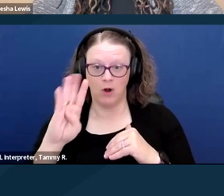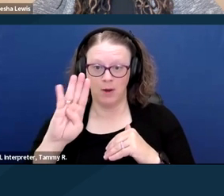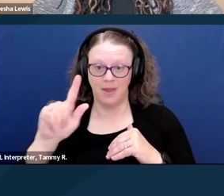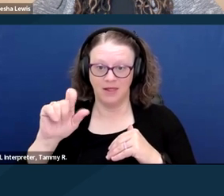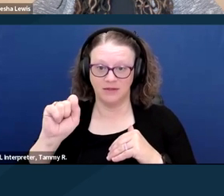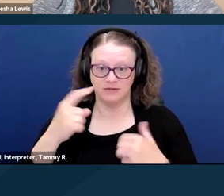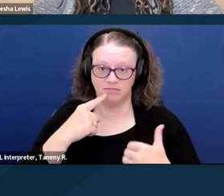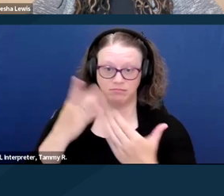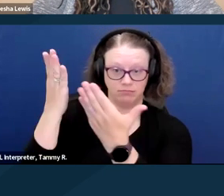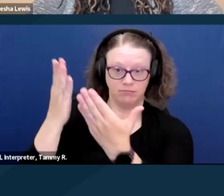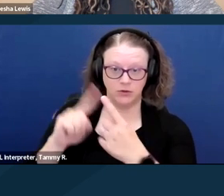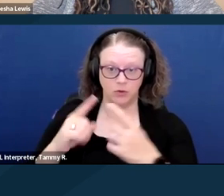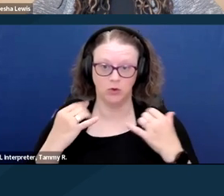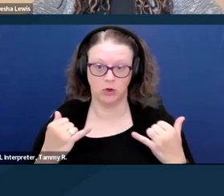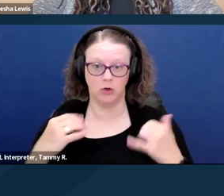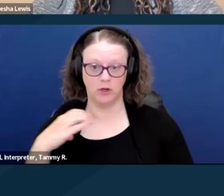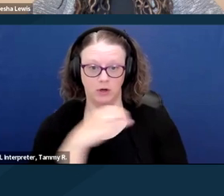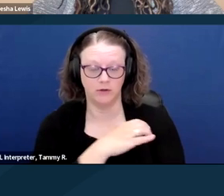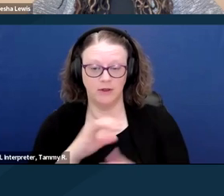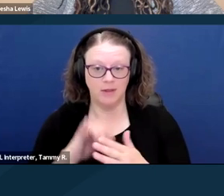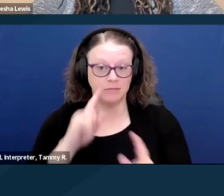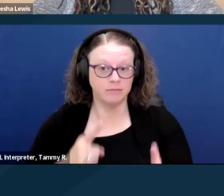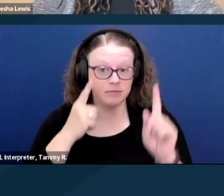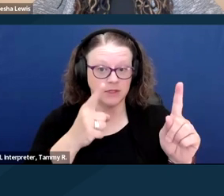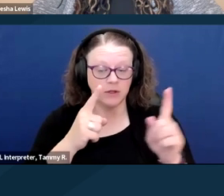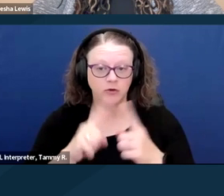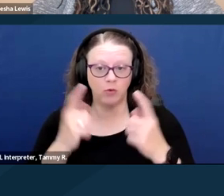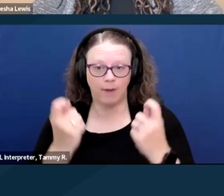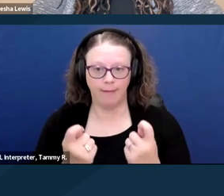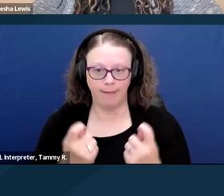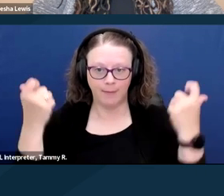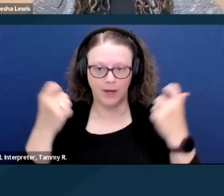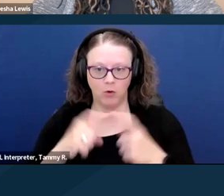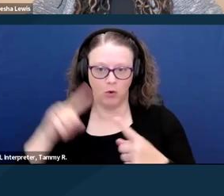that aim to eliminate or reduce marriage penalties by people with disabilities.